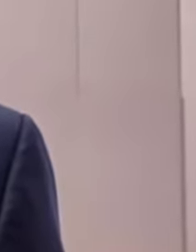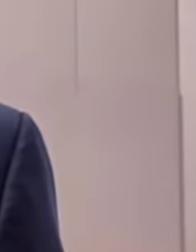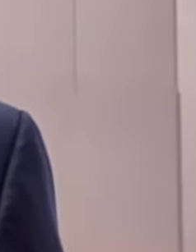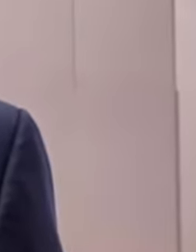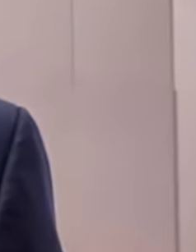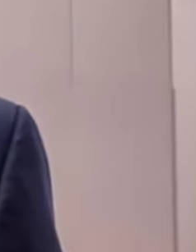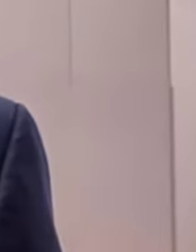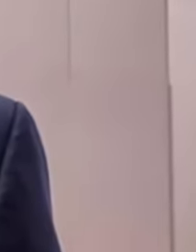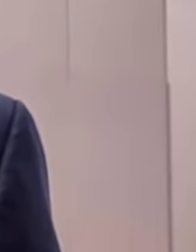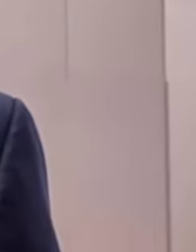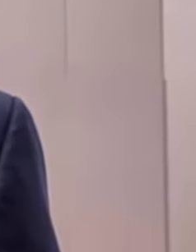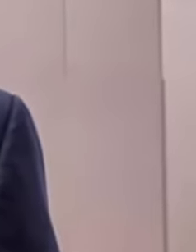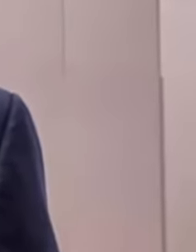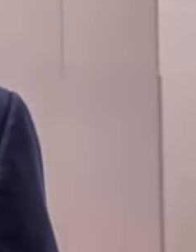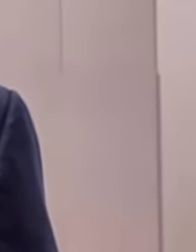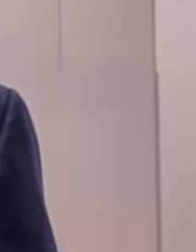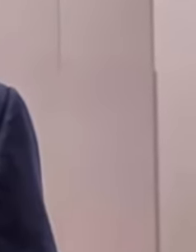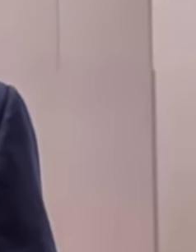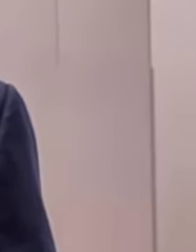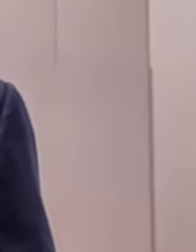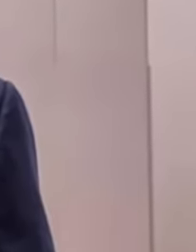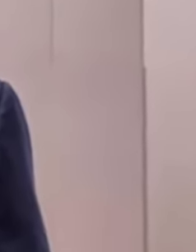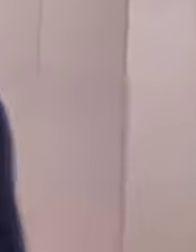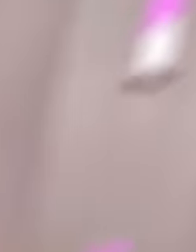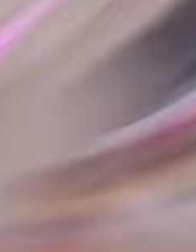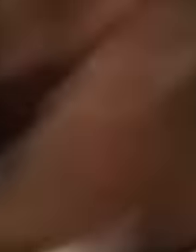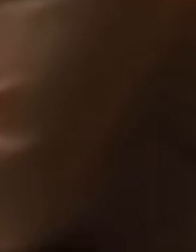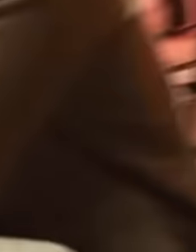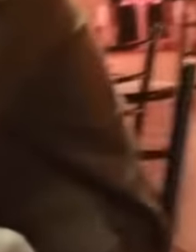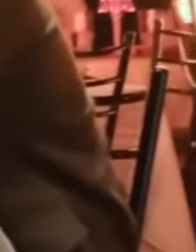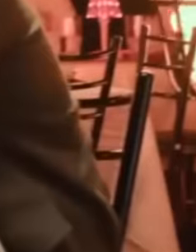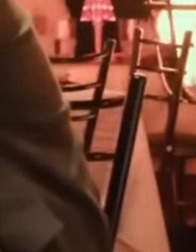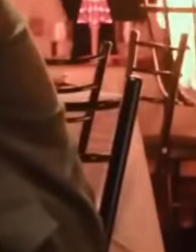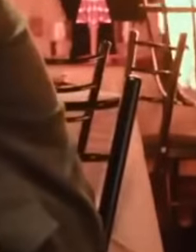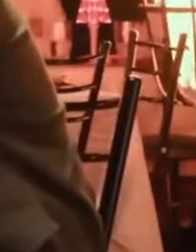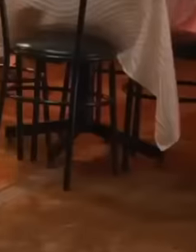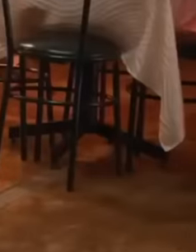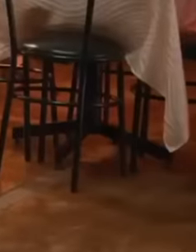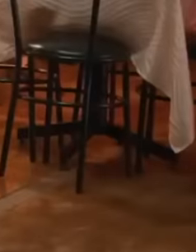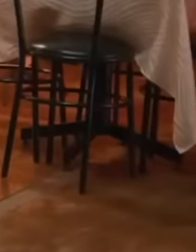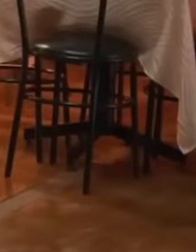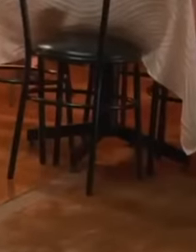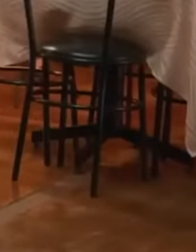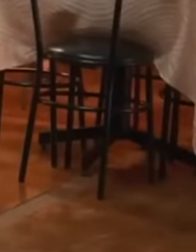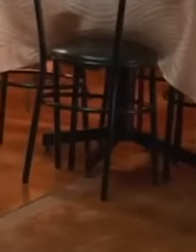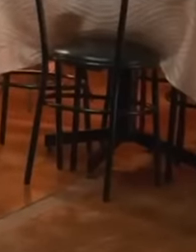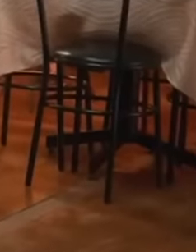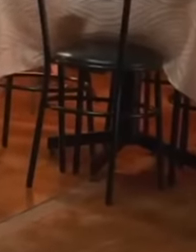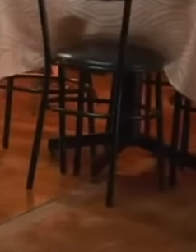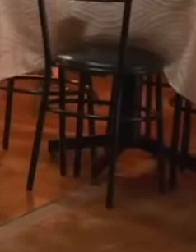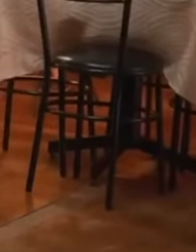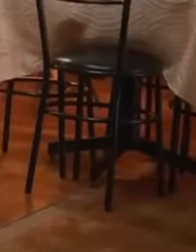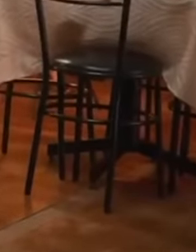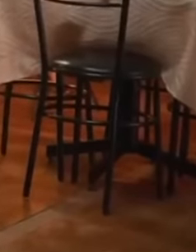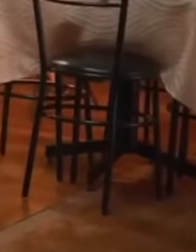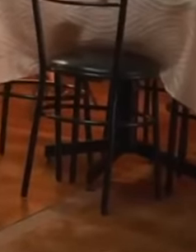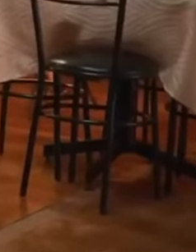leaving everything and supposedly returns in two months but from what we see and hear, Loret de Mola and